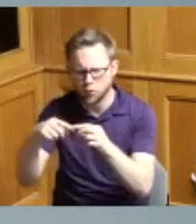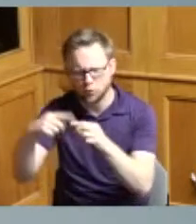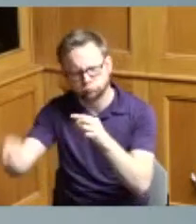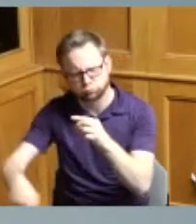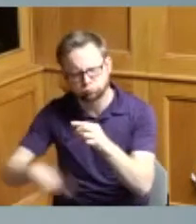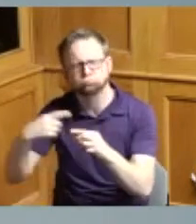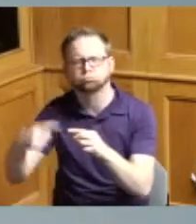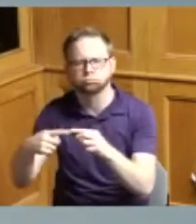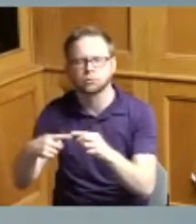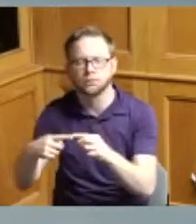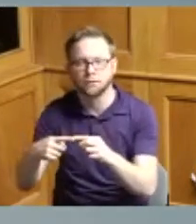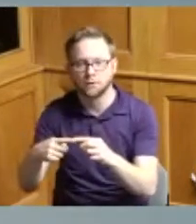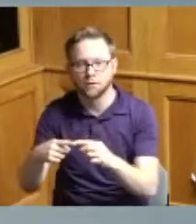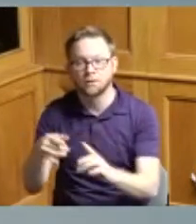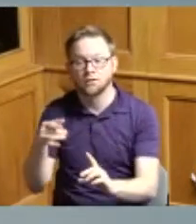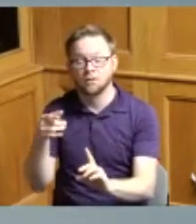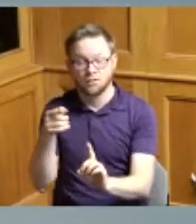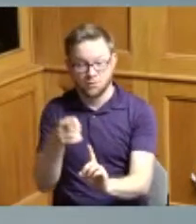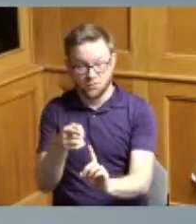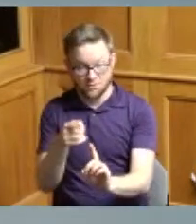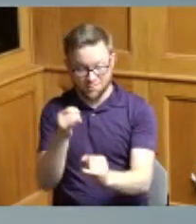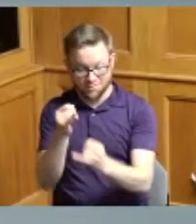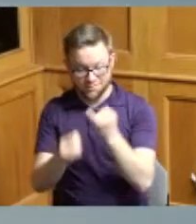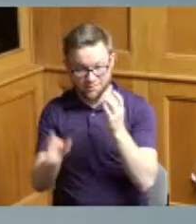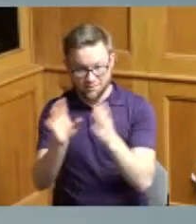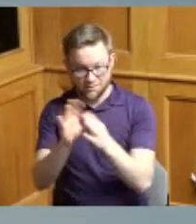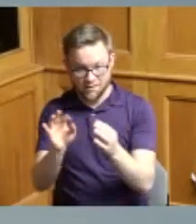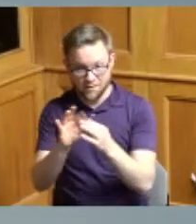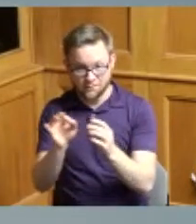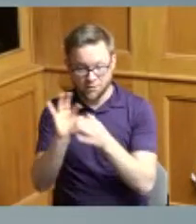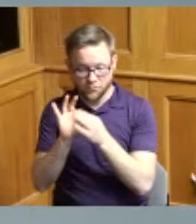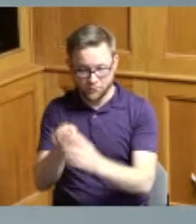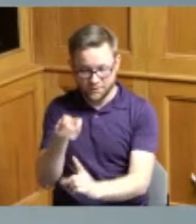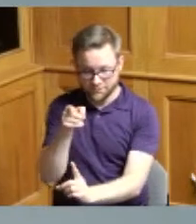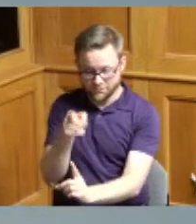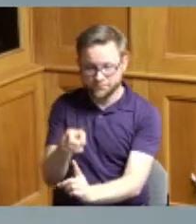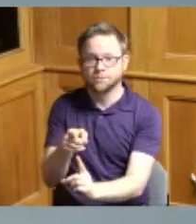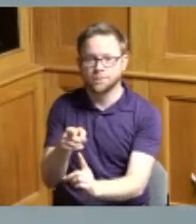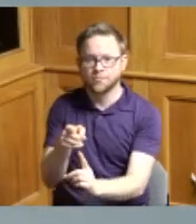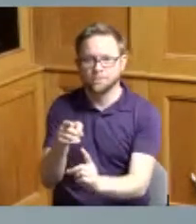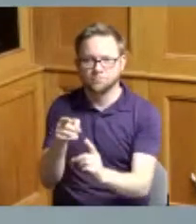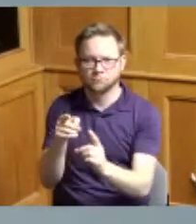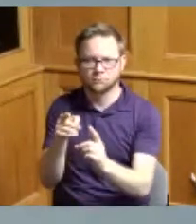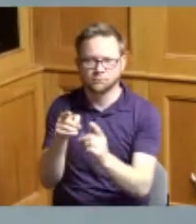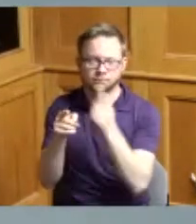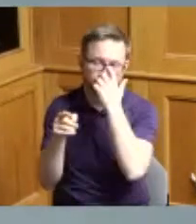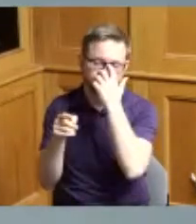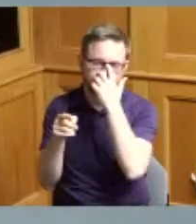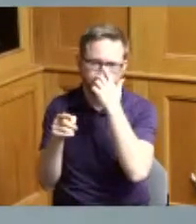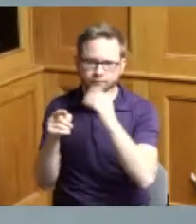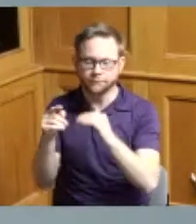and on that note just one final comment also as we're talking about facilities we are a week